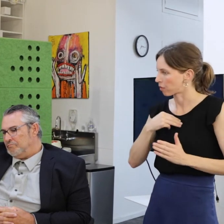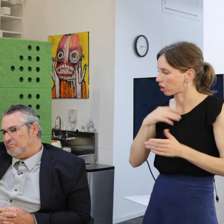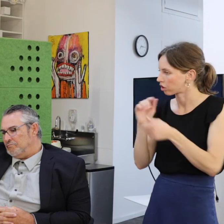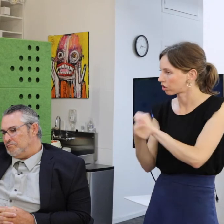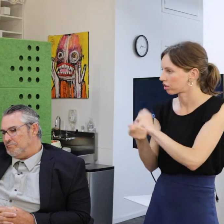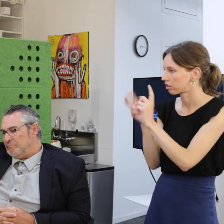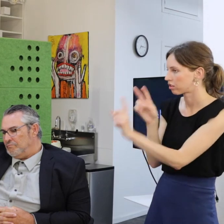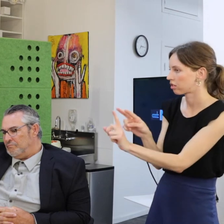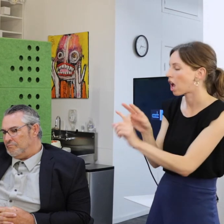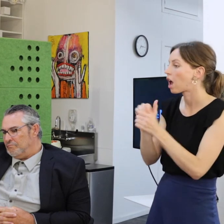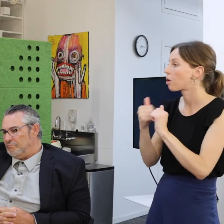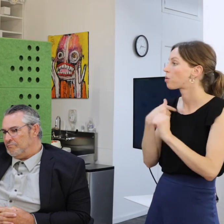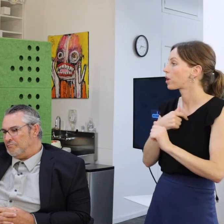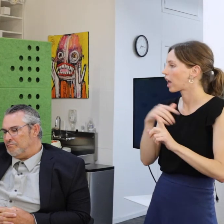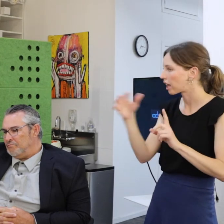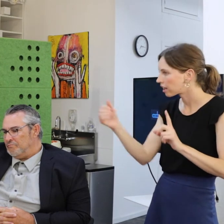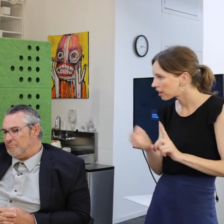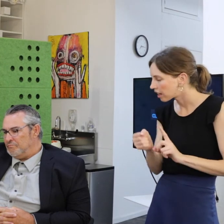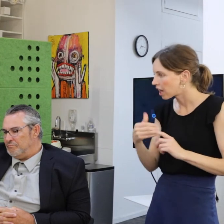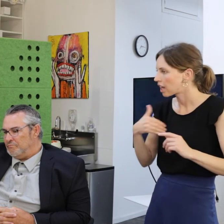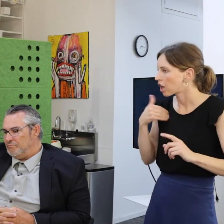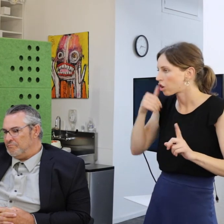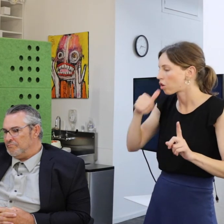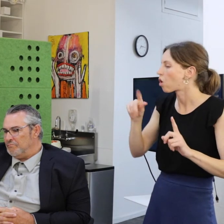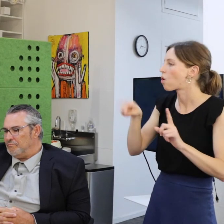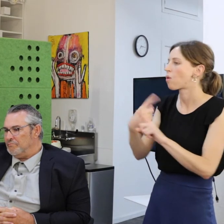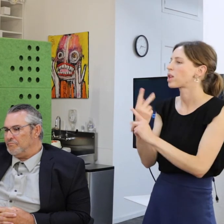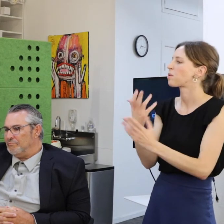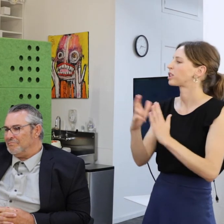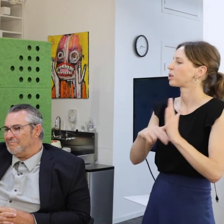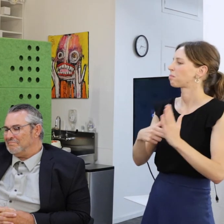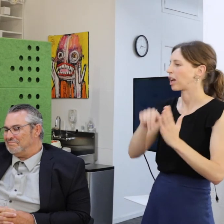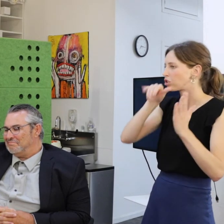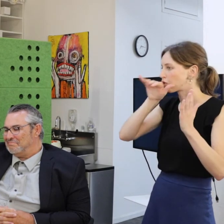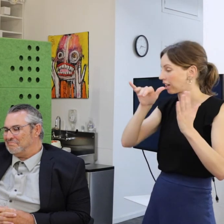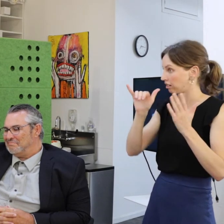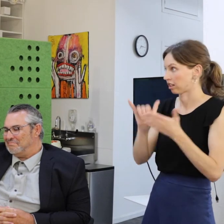We were trying to figure out how we could take a young girl who only wants to paint dragons, literally paint dragons.